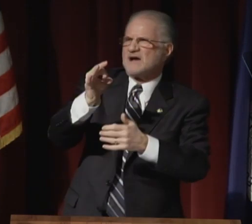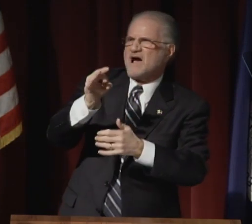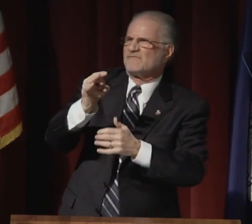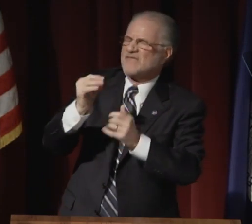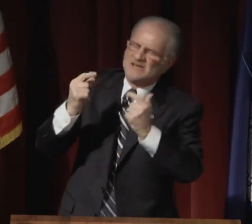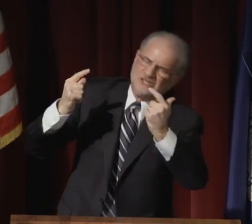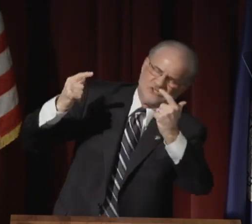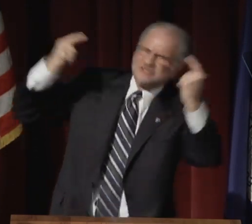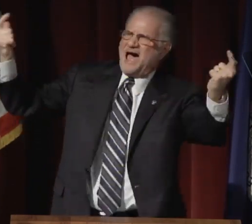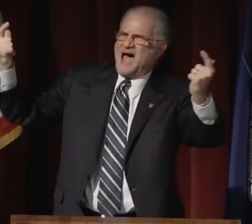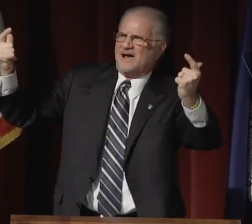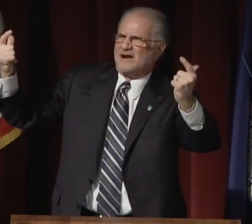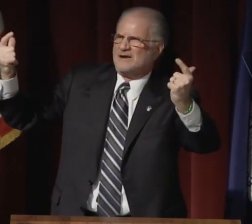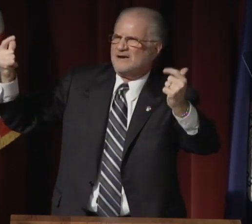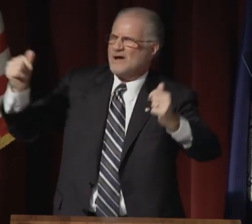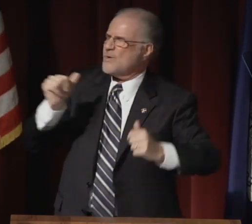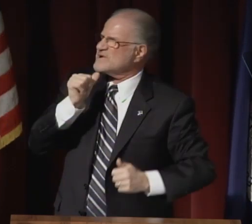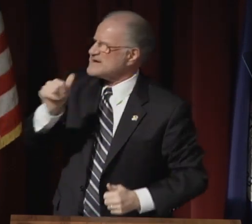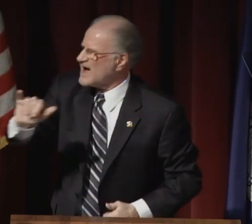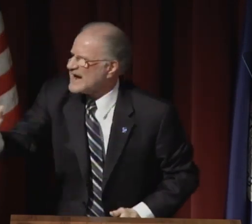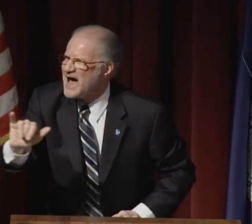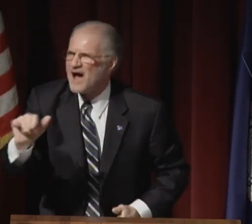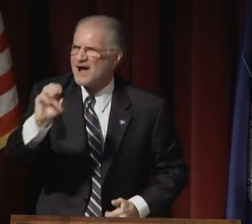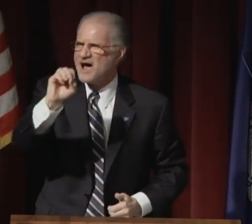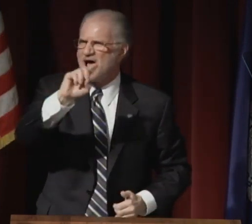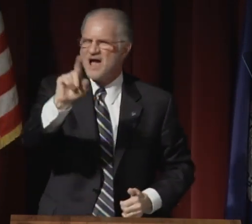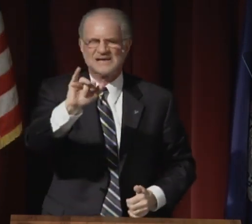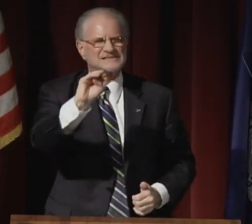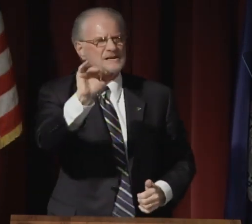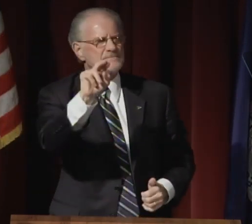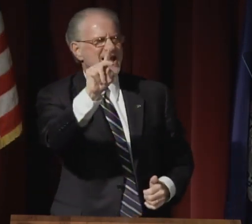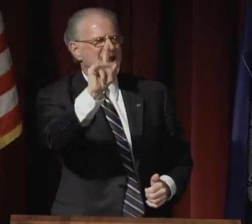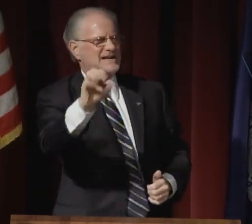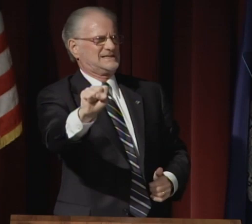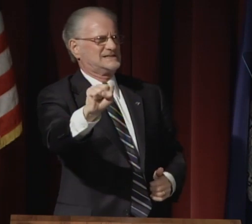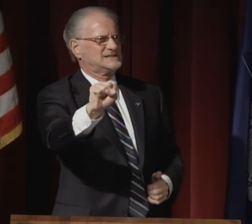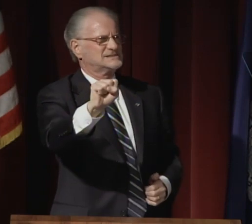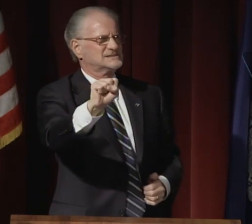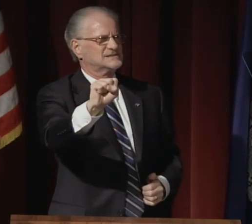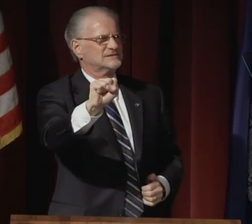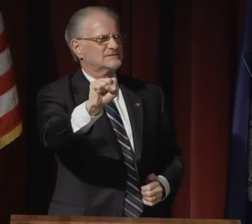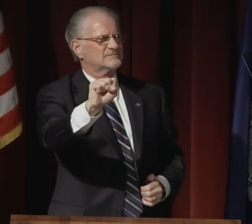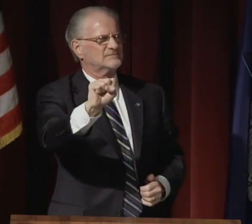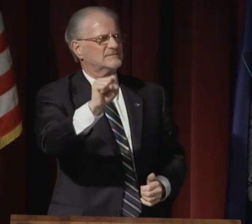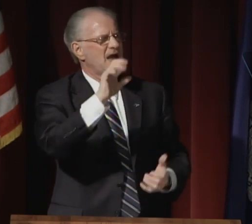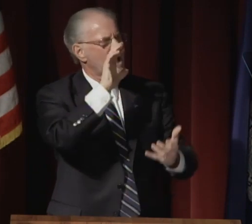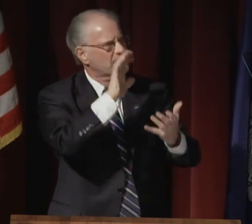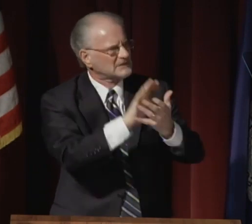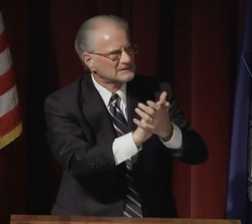We are not the remnant of a giant.